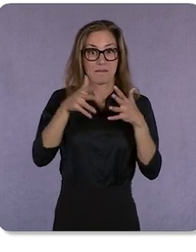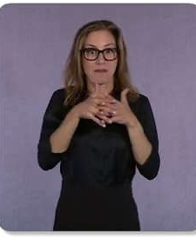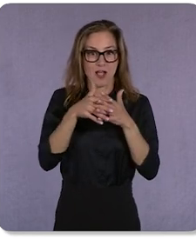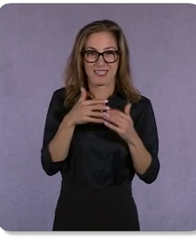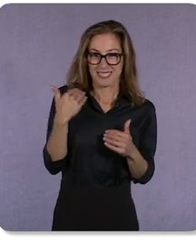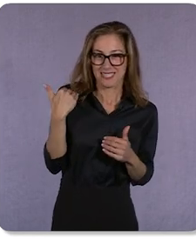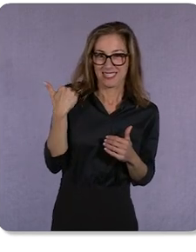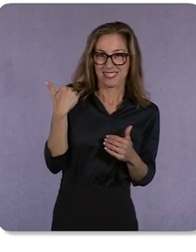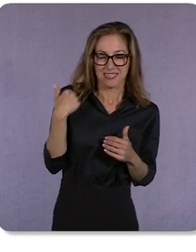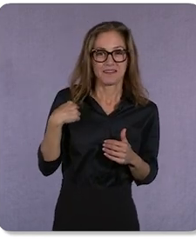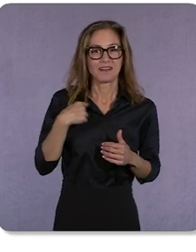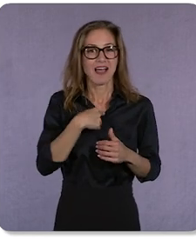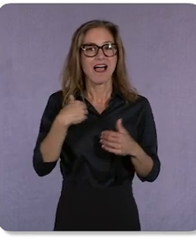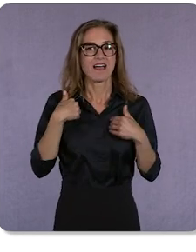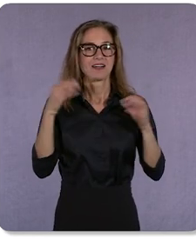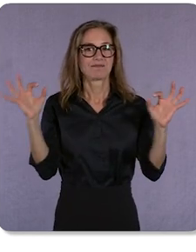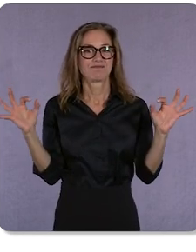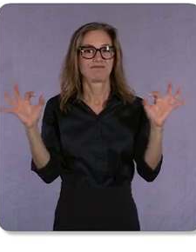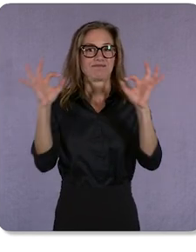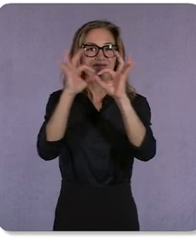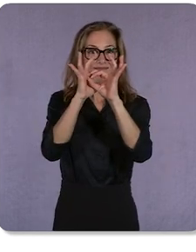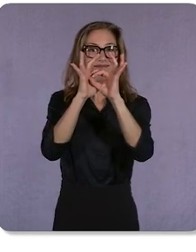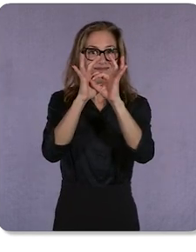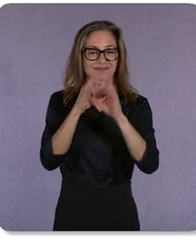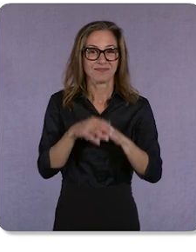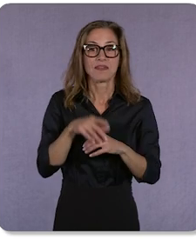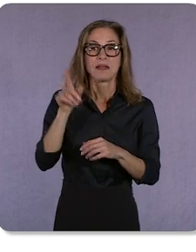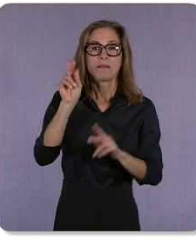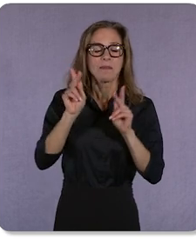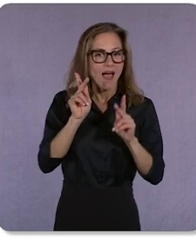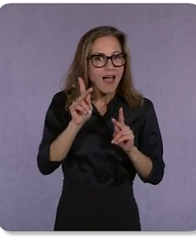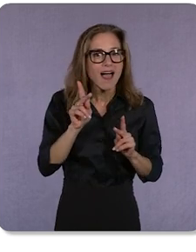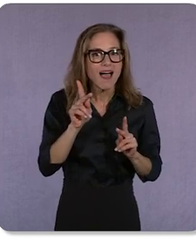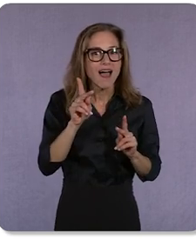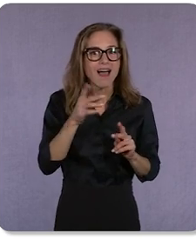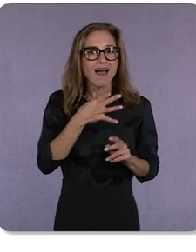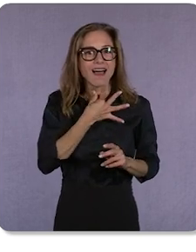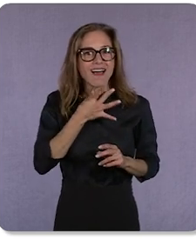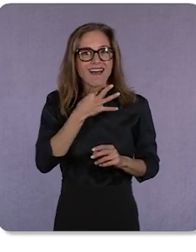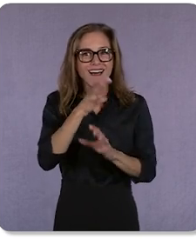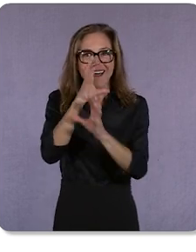lunar eclipse earlier this month and that got many folks interested in the solar system.